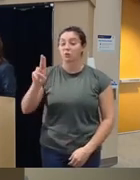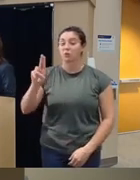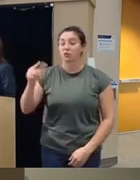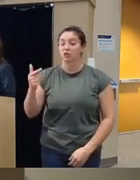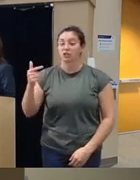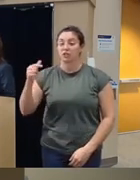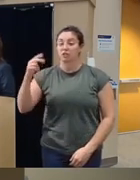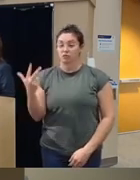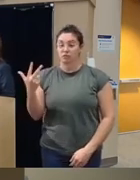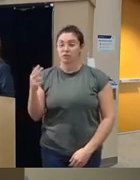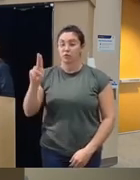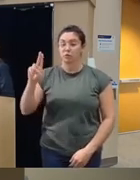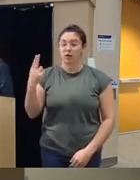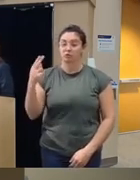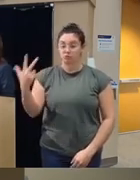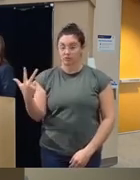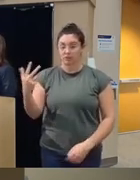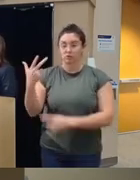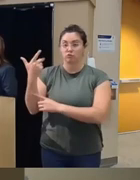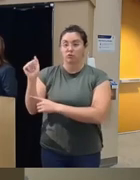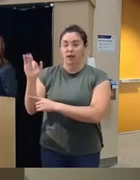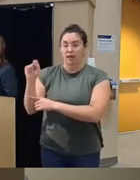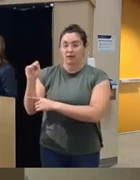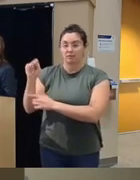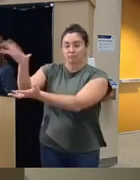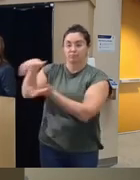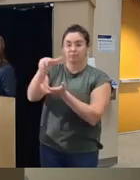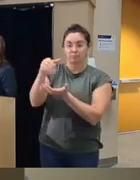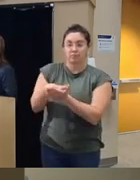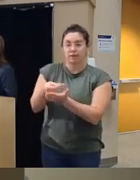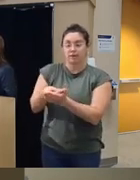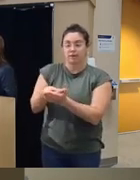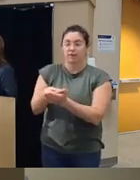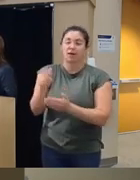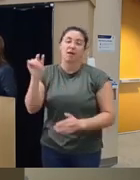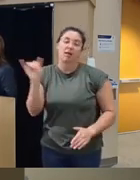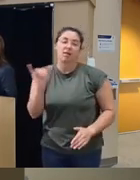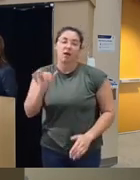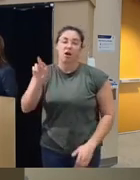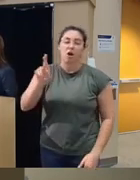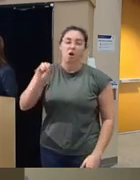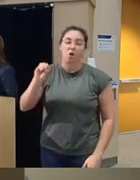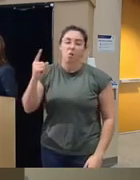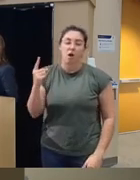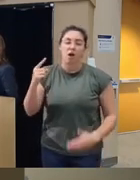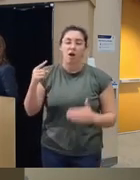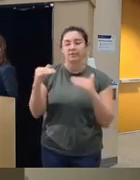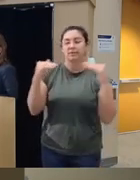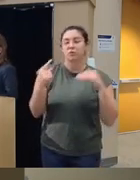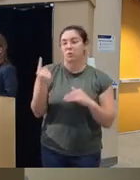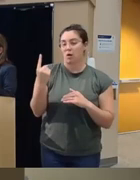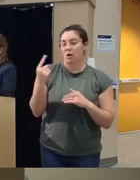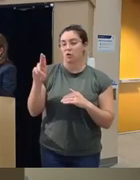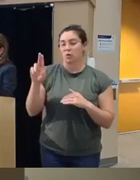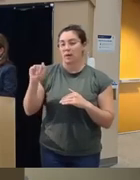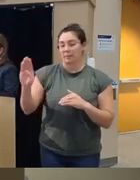uh3 Grant what that is it's it's it's like a kind of like an R1 stage 1 a b but it's it's why it's